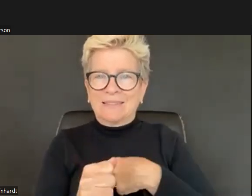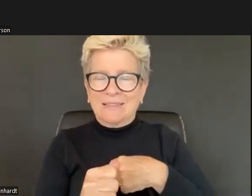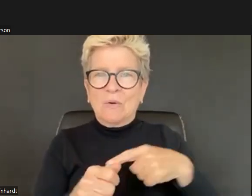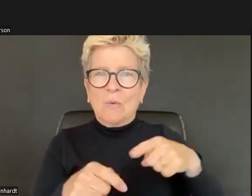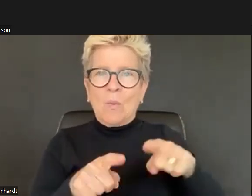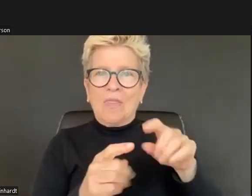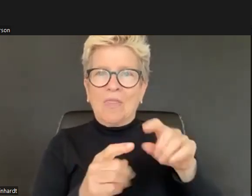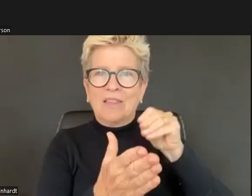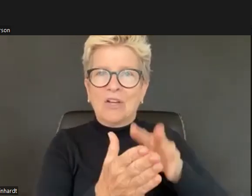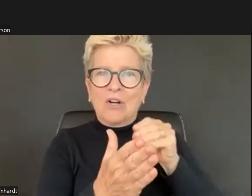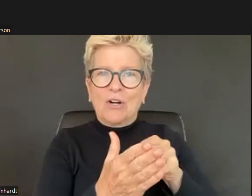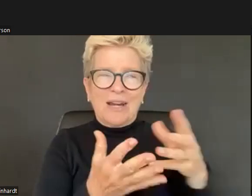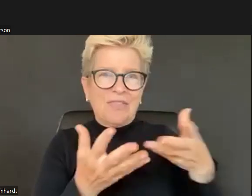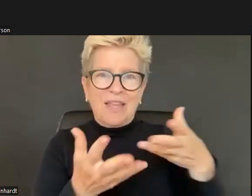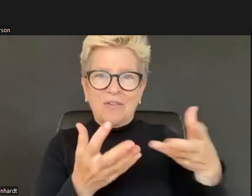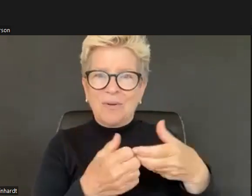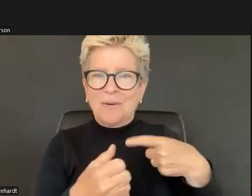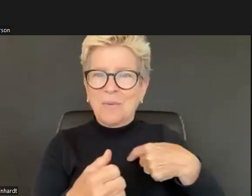And then I also am considering the life, the lives of students that come in and out. Different literacies that they experience, how they can exist.